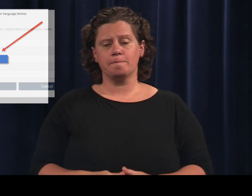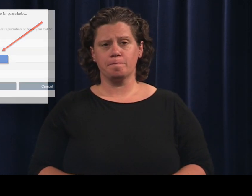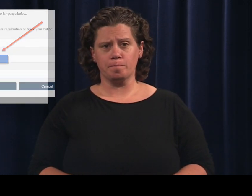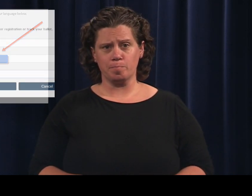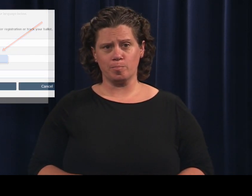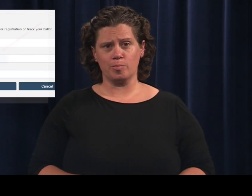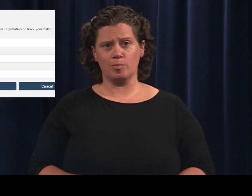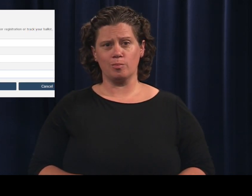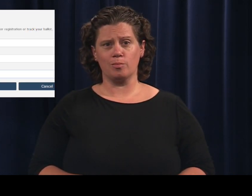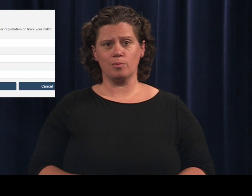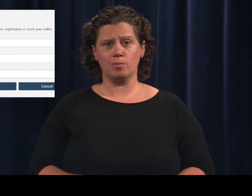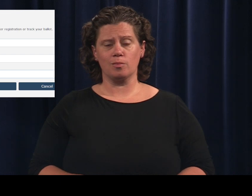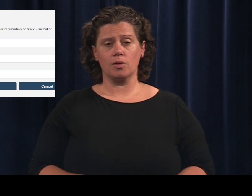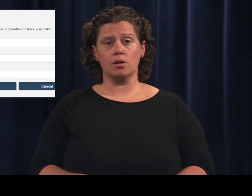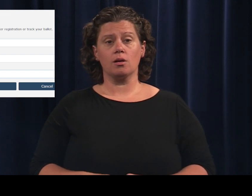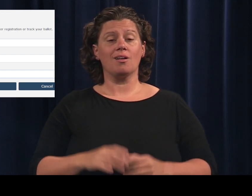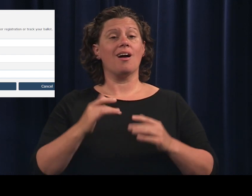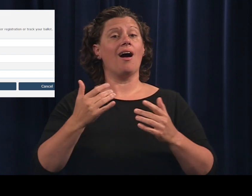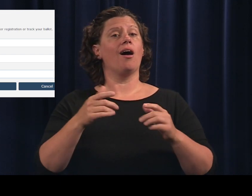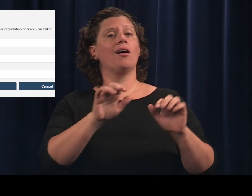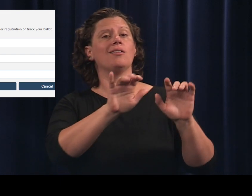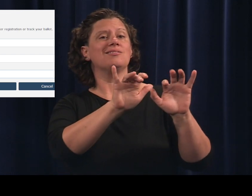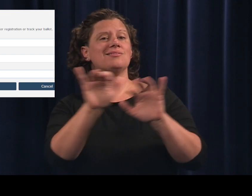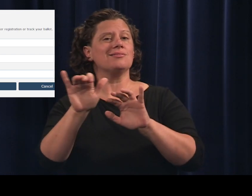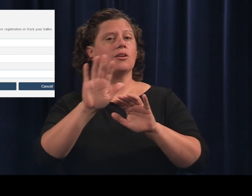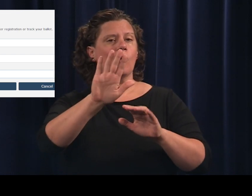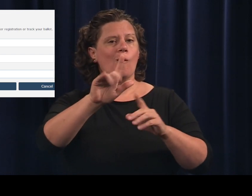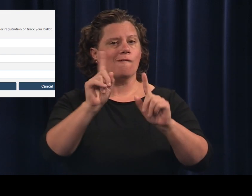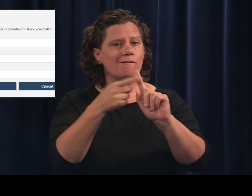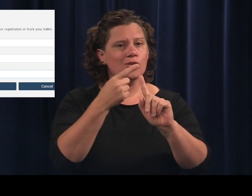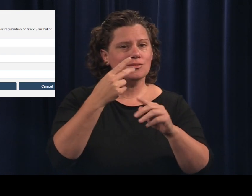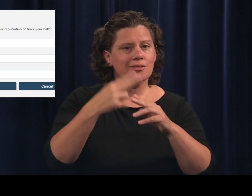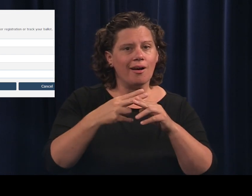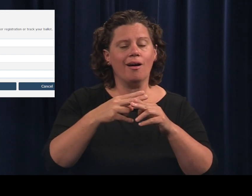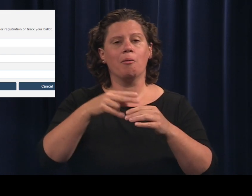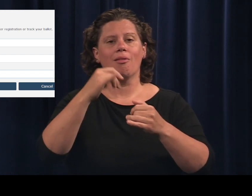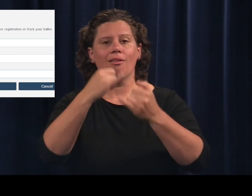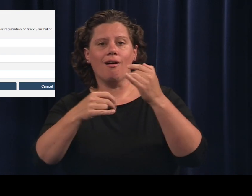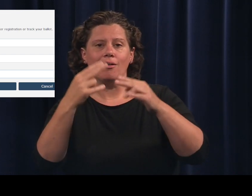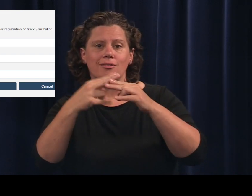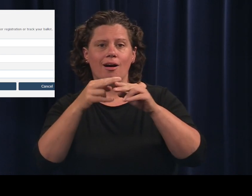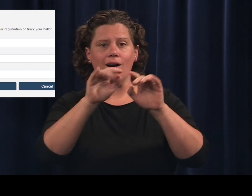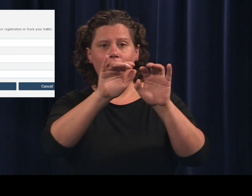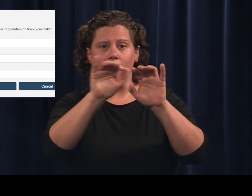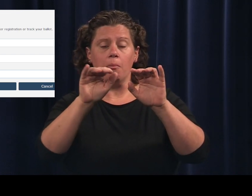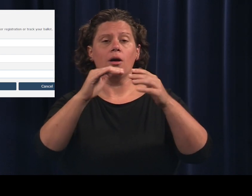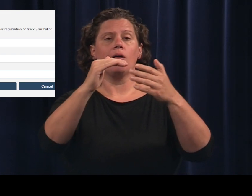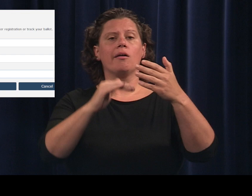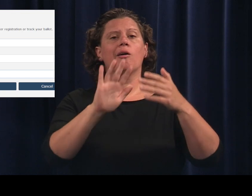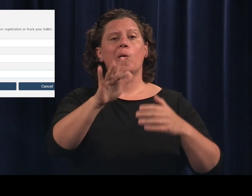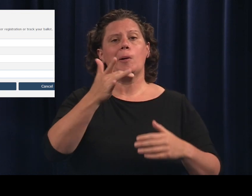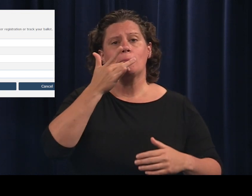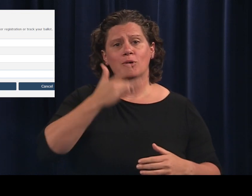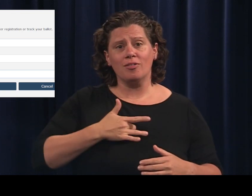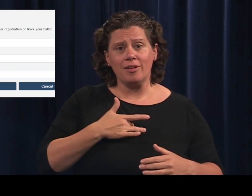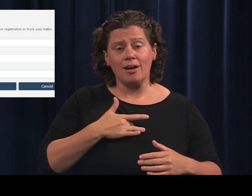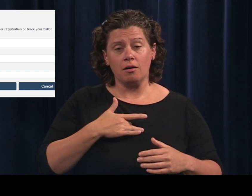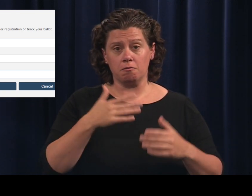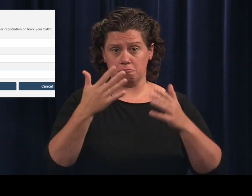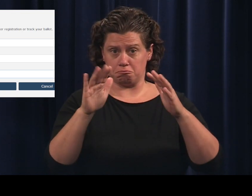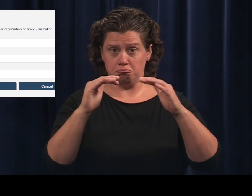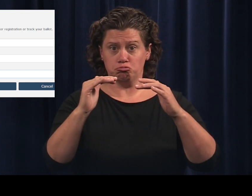Enter your first and last name and date of birth.